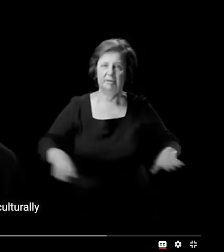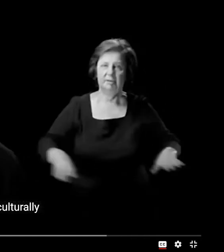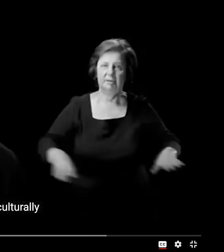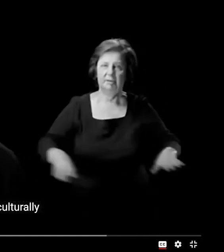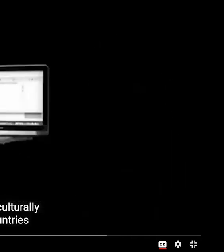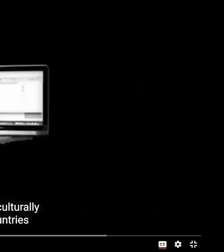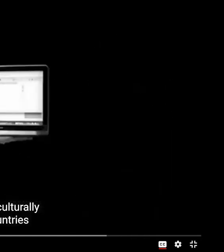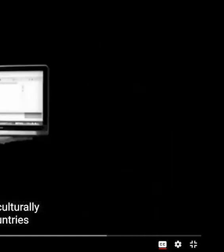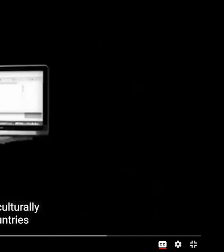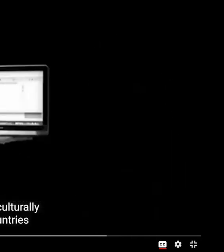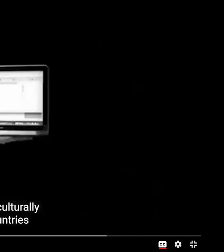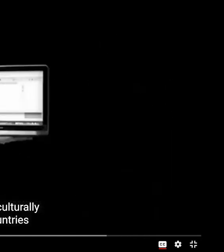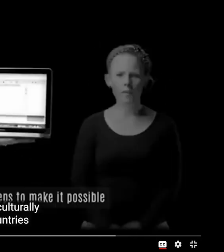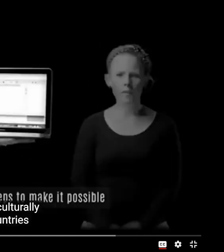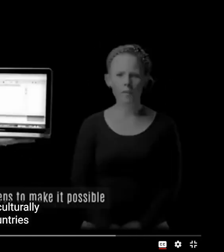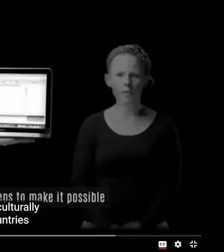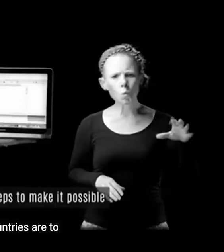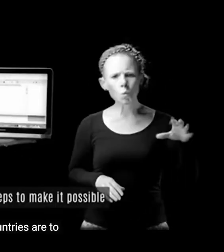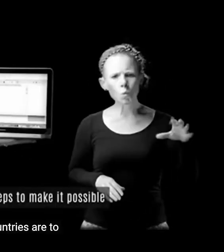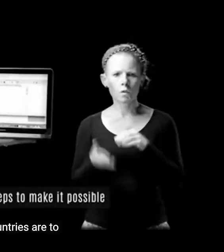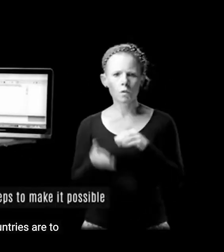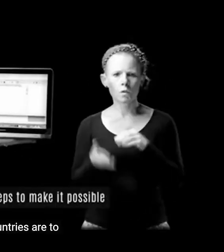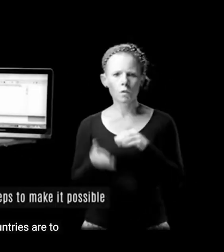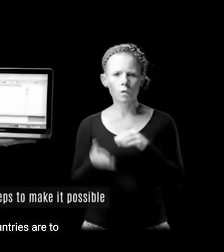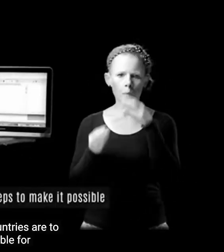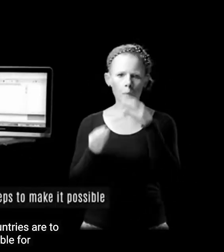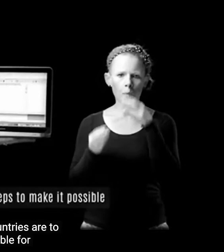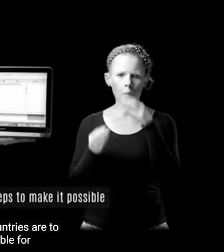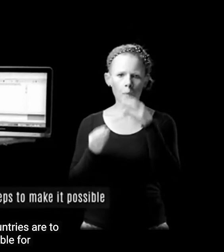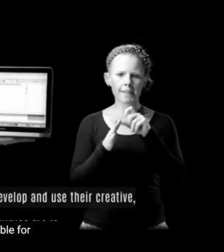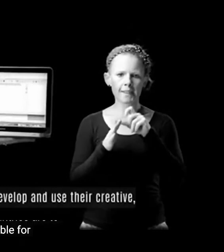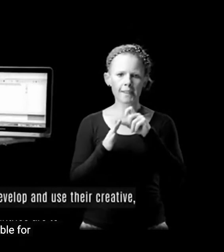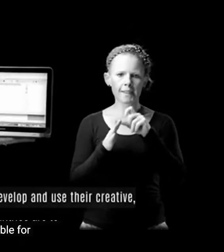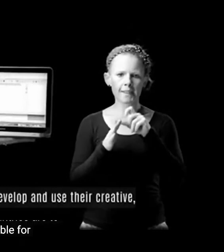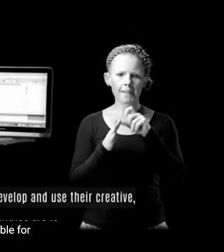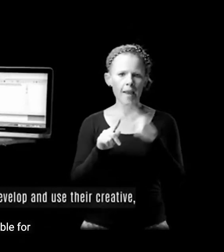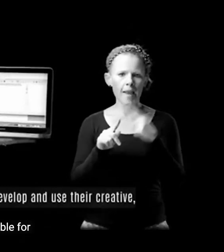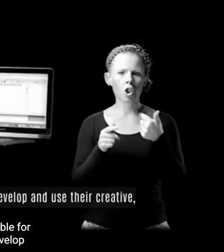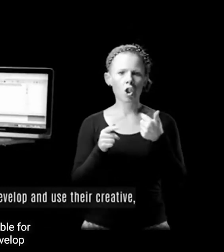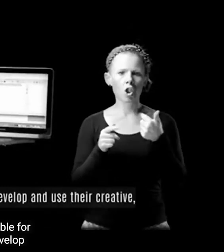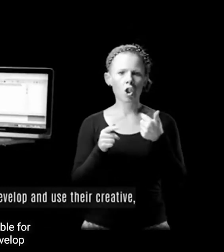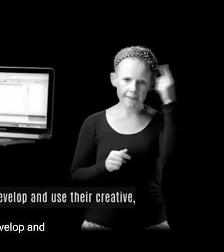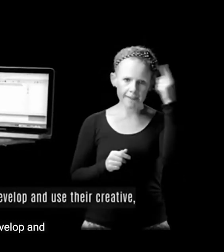Countries are to take steps to make it possible for people with disability to develop and use their creative artistic and